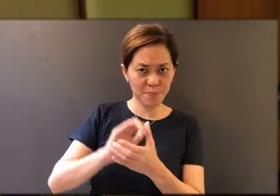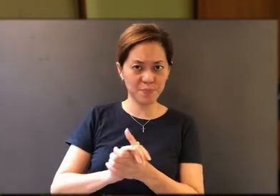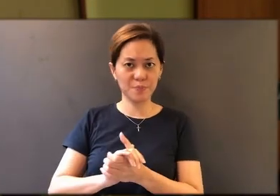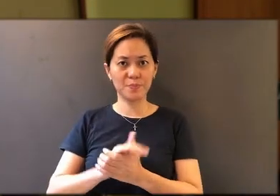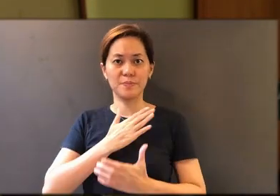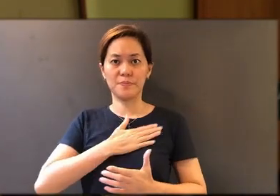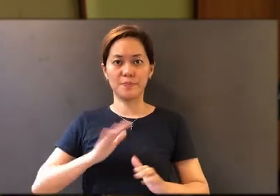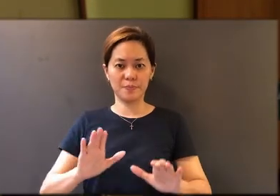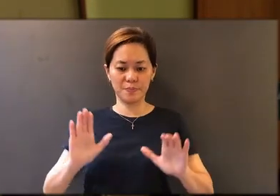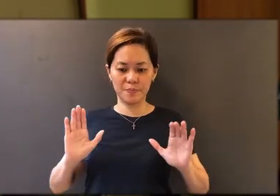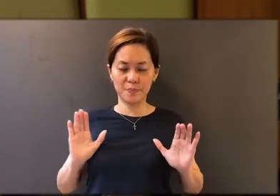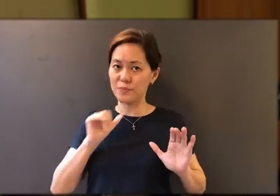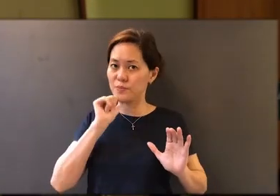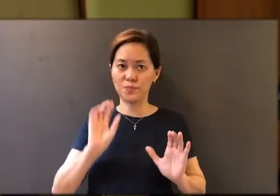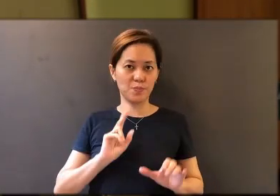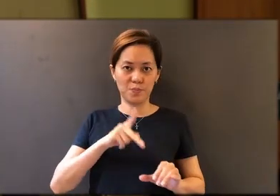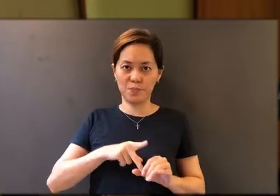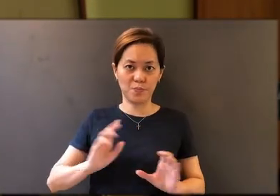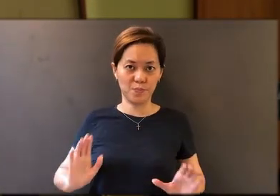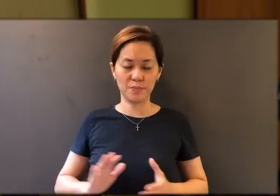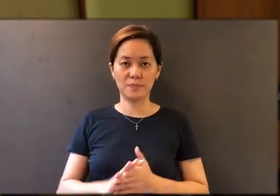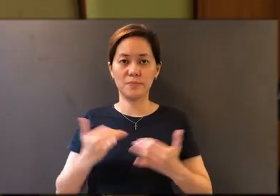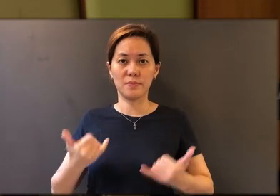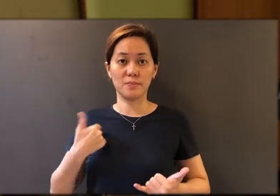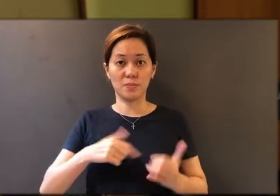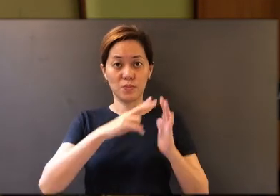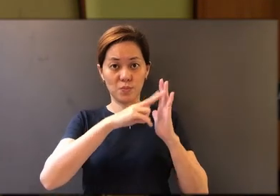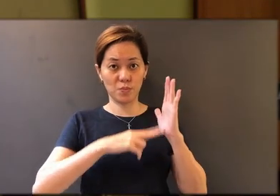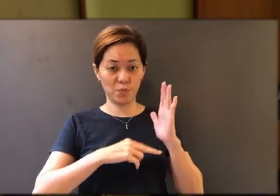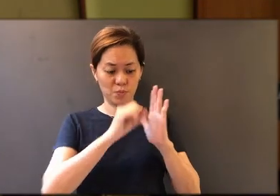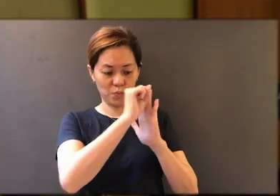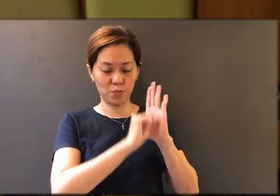please refrain from partaking. Let me now read a portion of Scripture